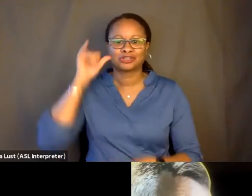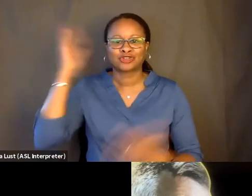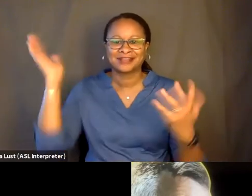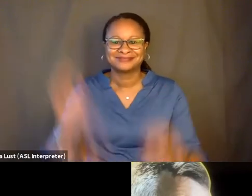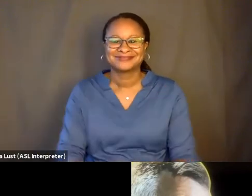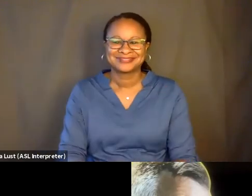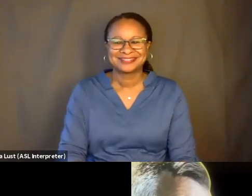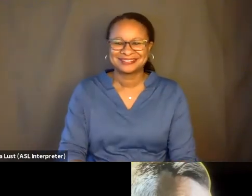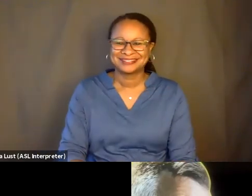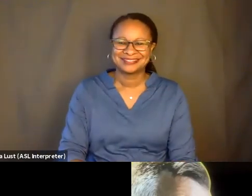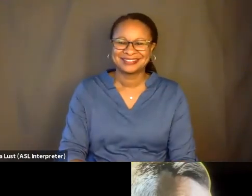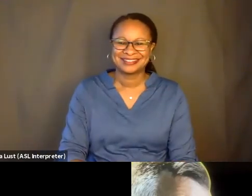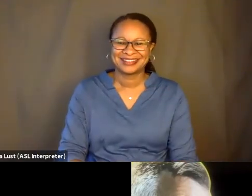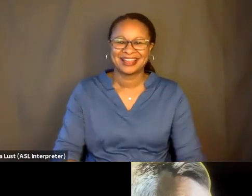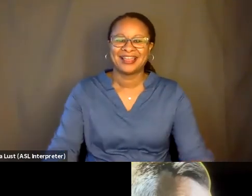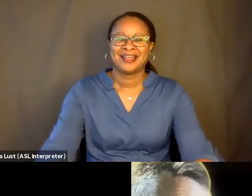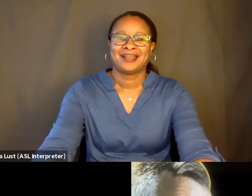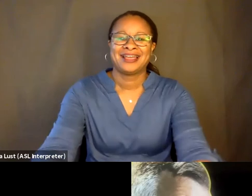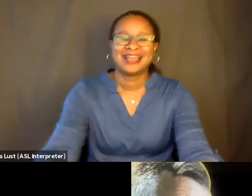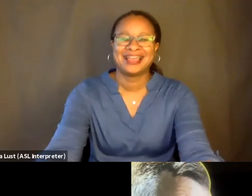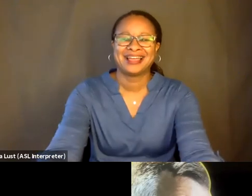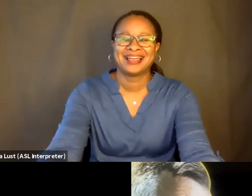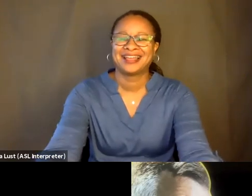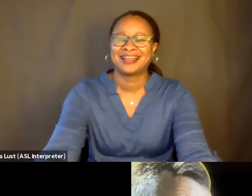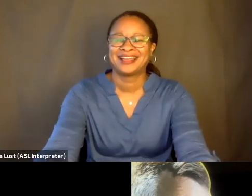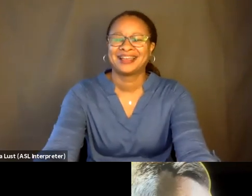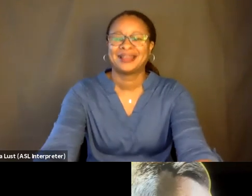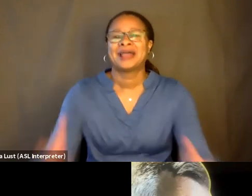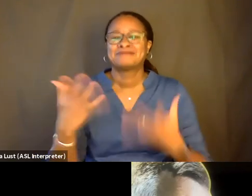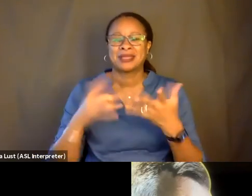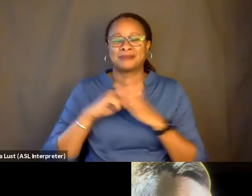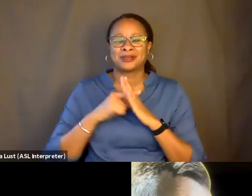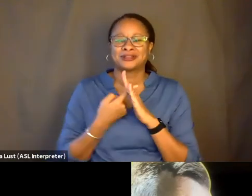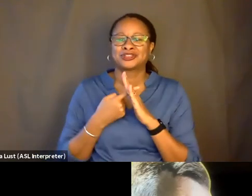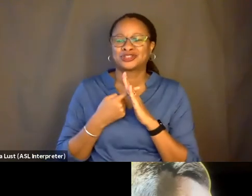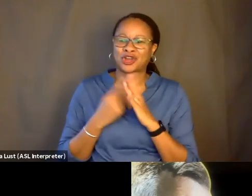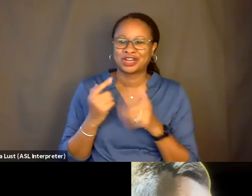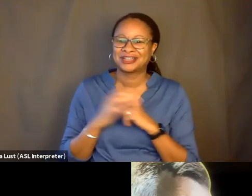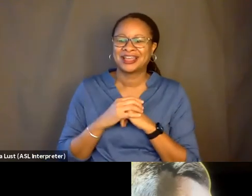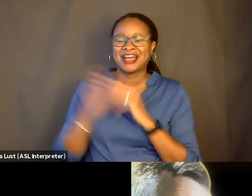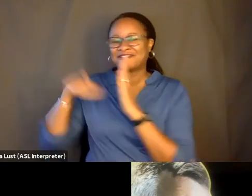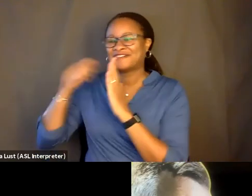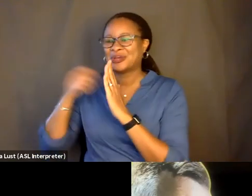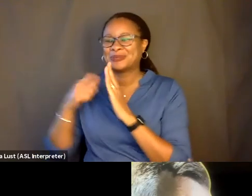It sounds like you might have started filming the sequel. You know, it might be a little PS. [CHUCKLES]